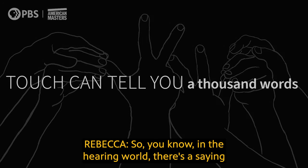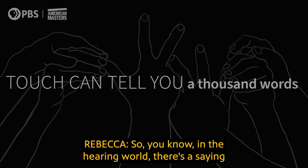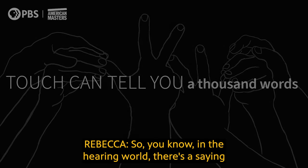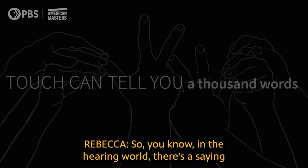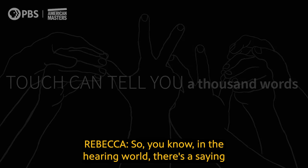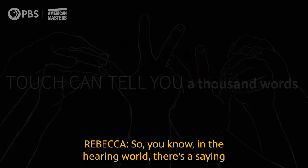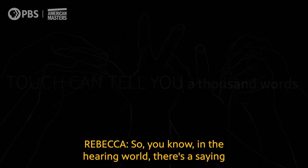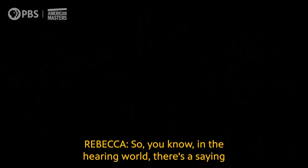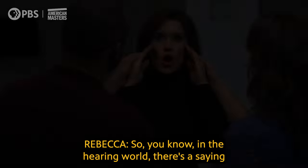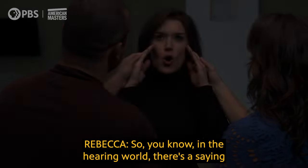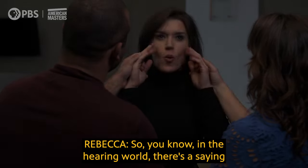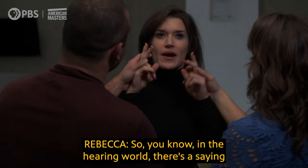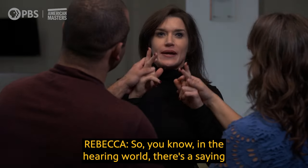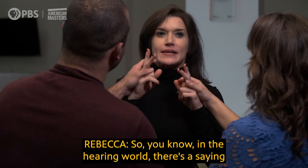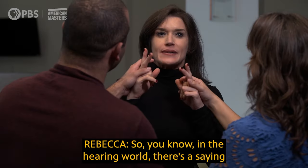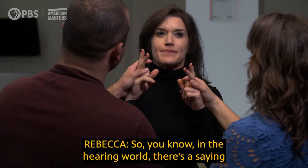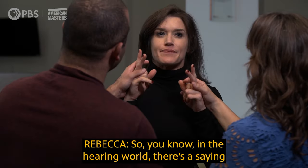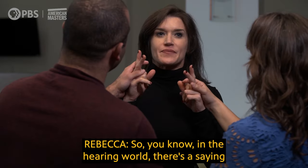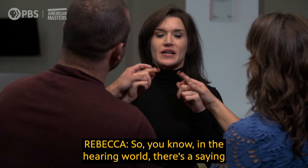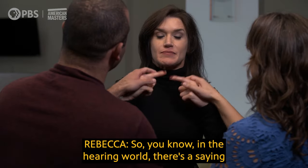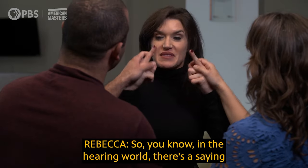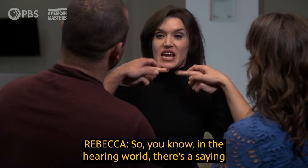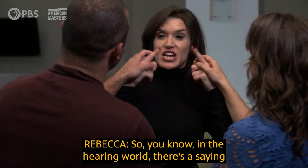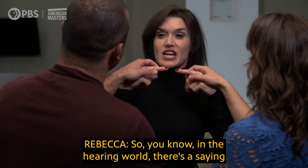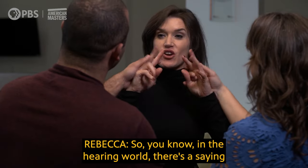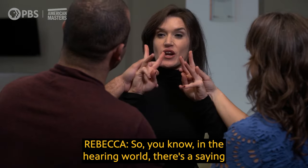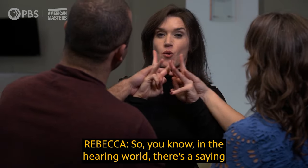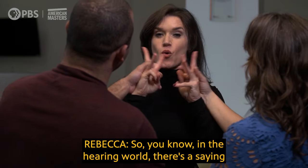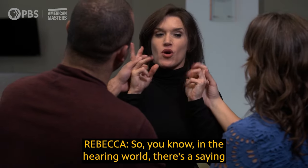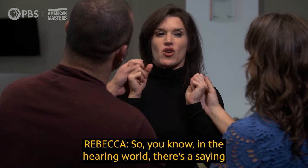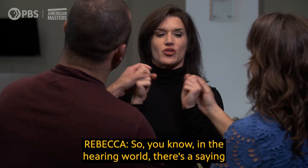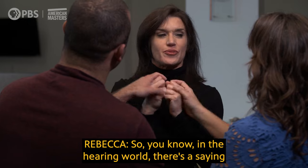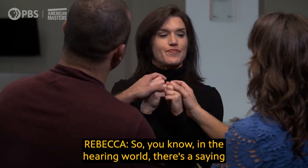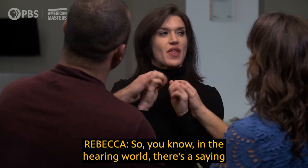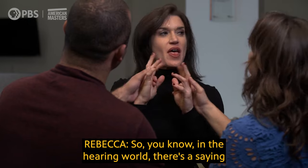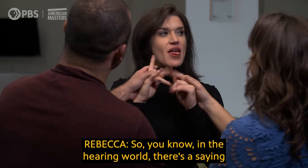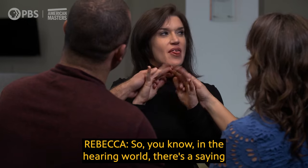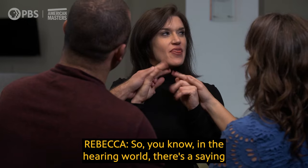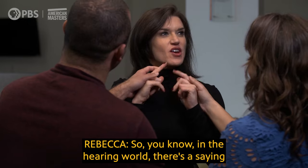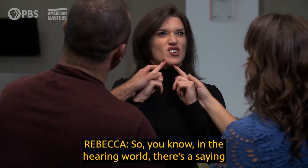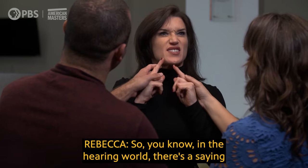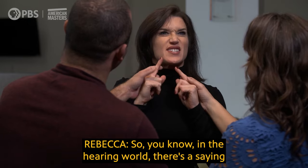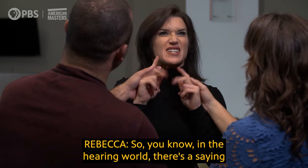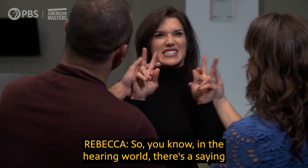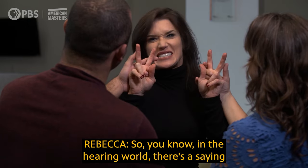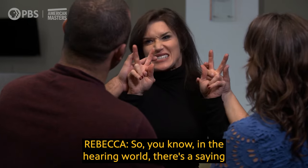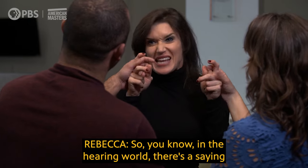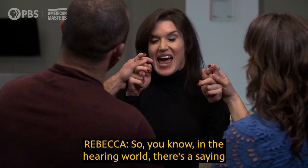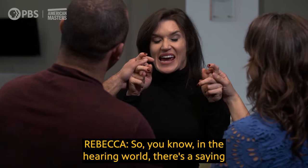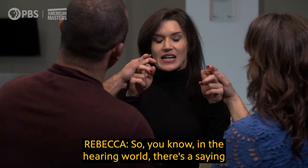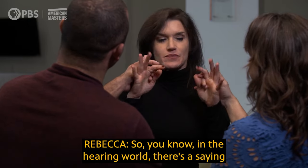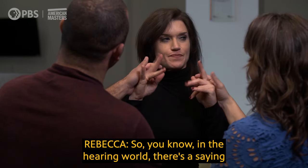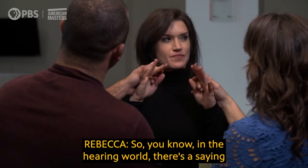So, you know, in the hearing world, there's a saying